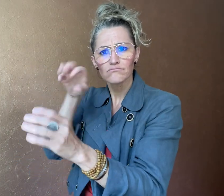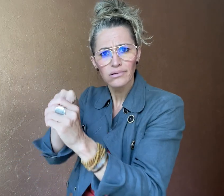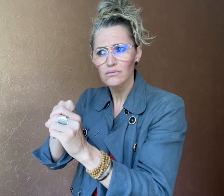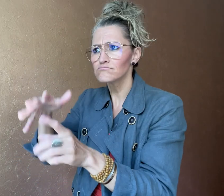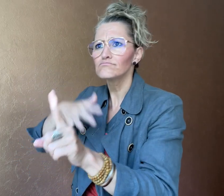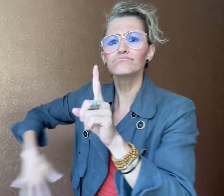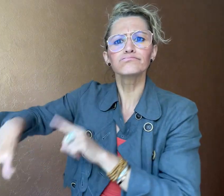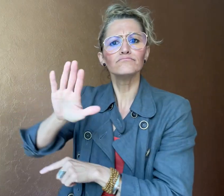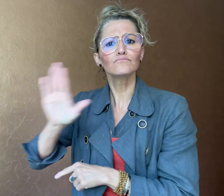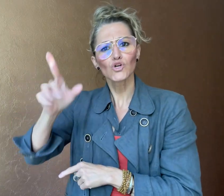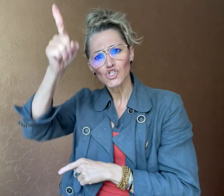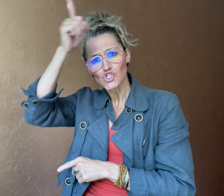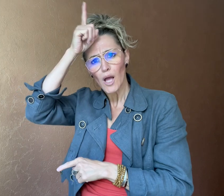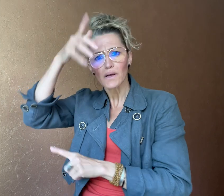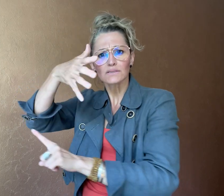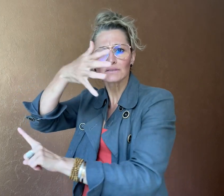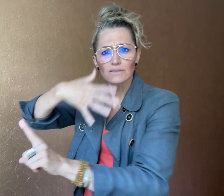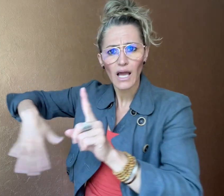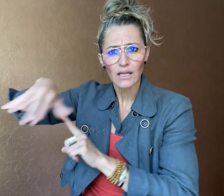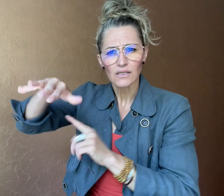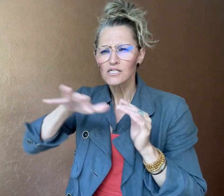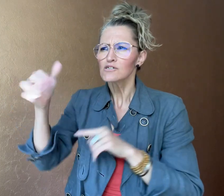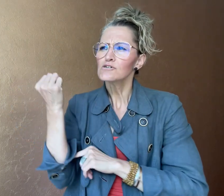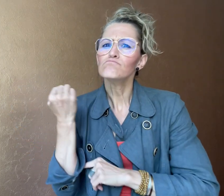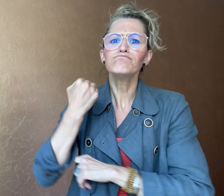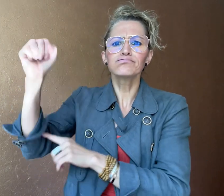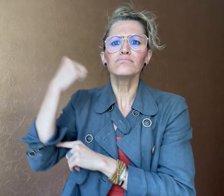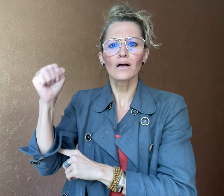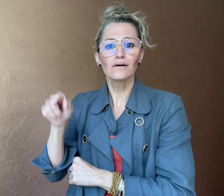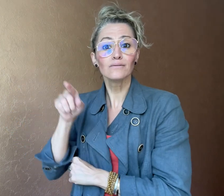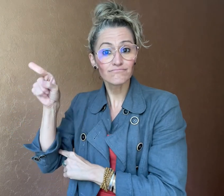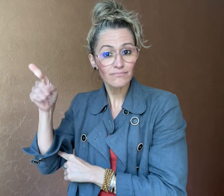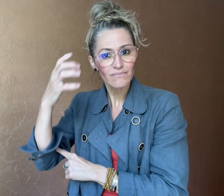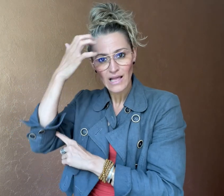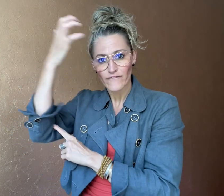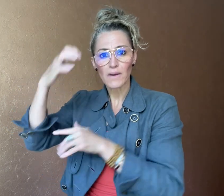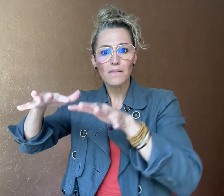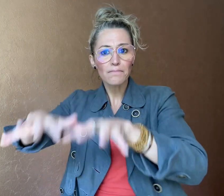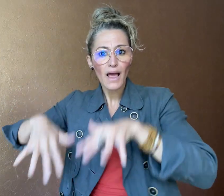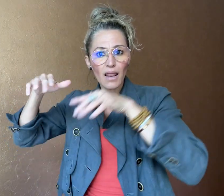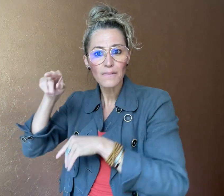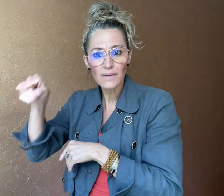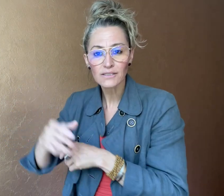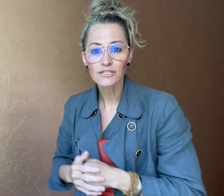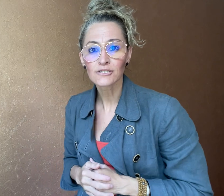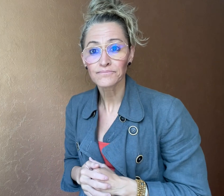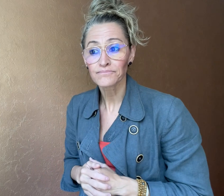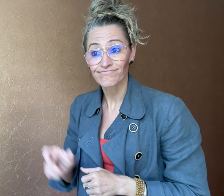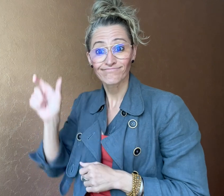society in front of the Federal Parliament. Steffen